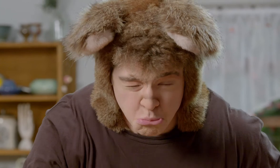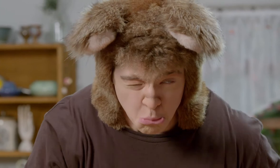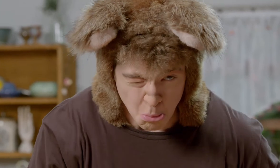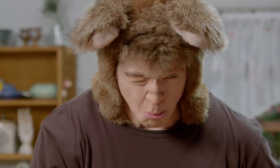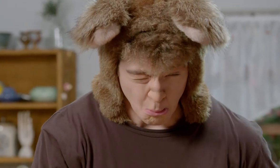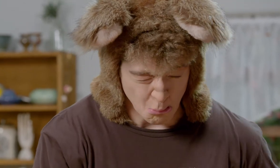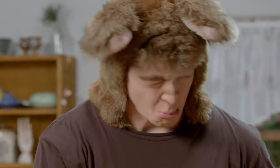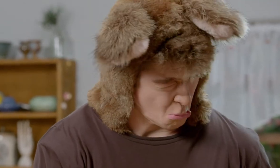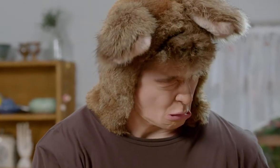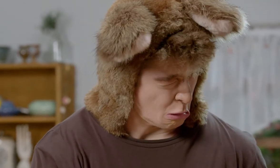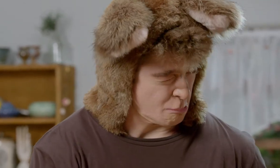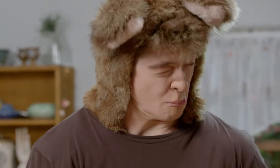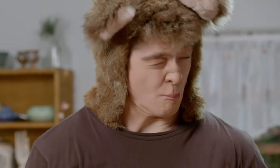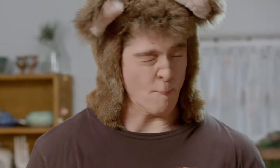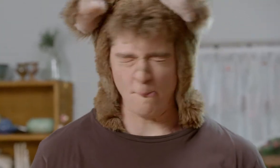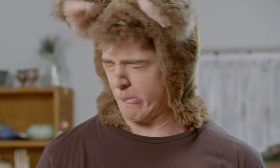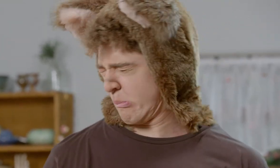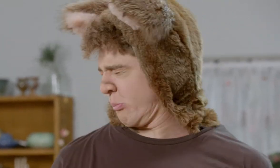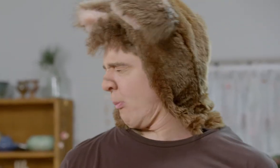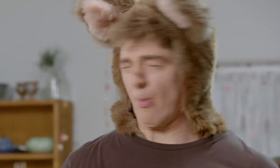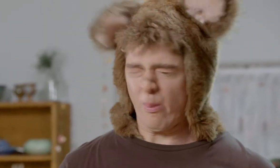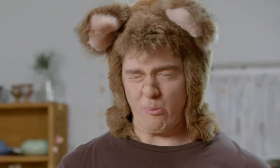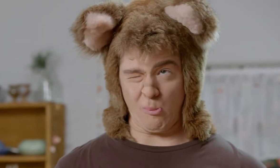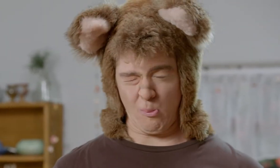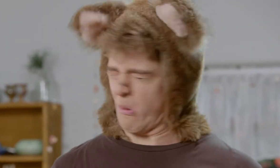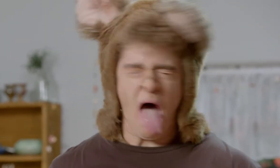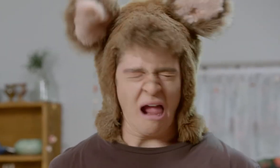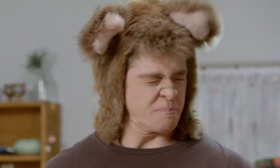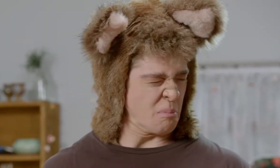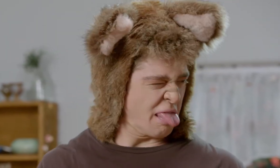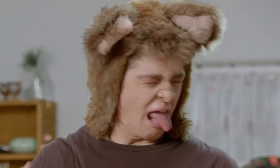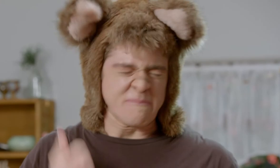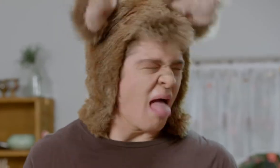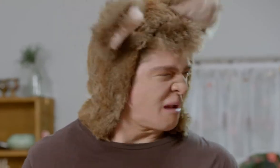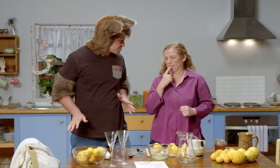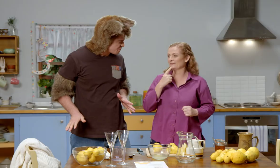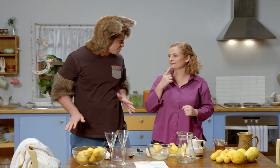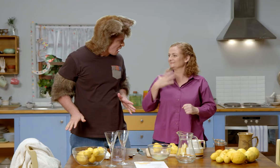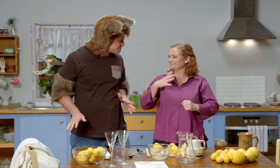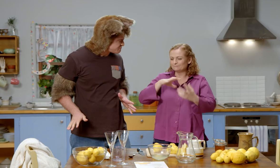Ugh, yuck!